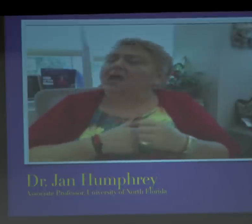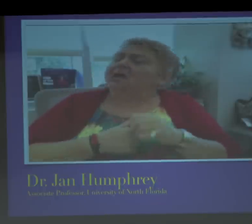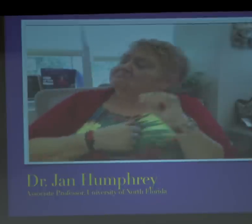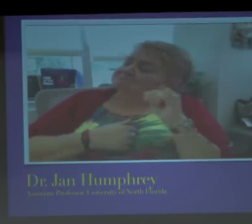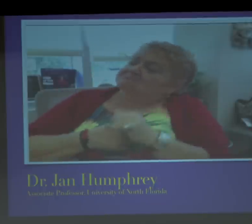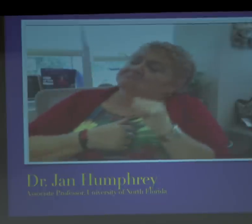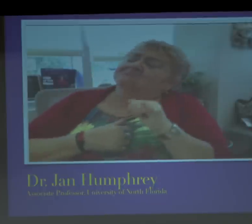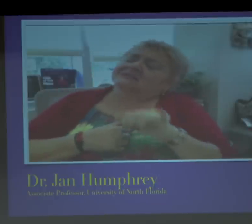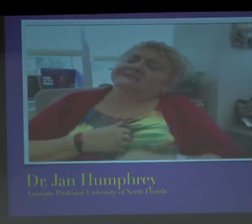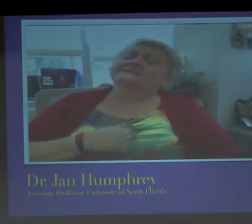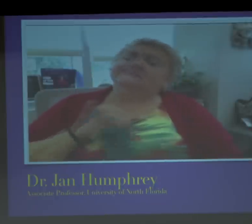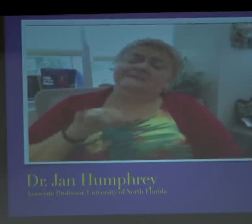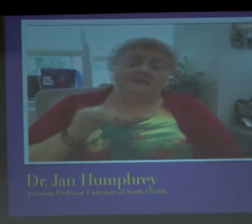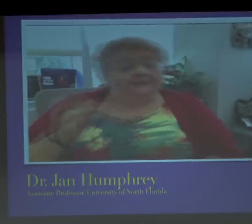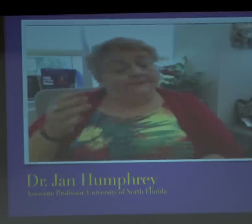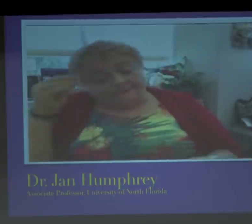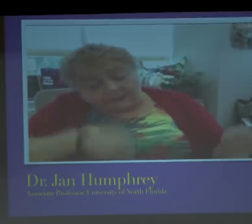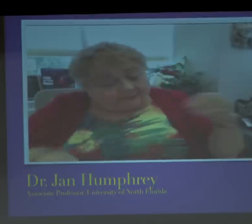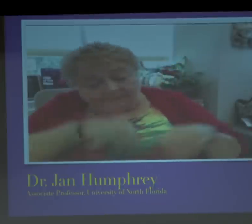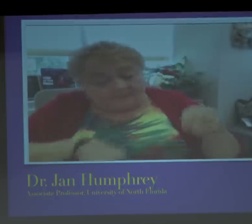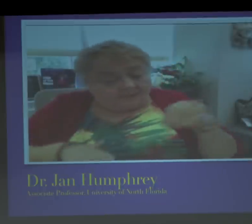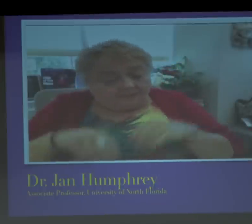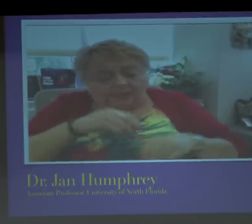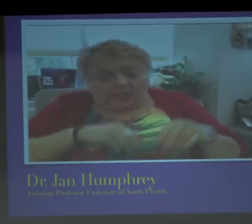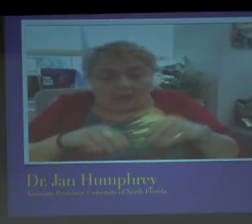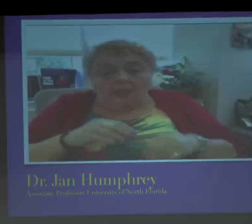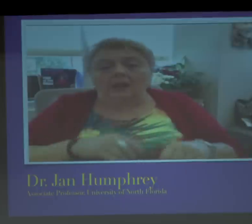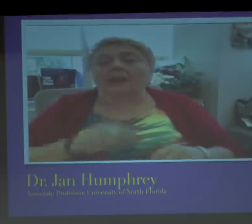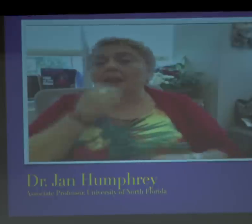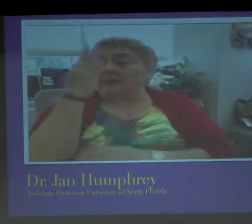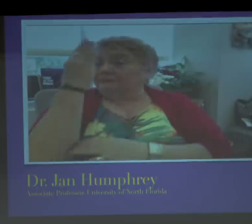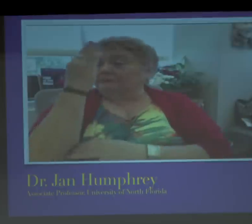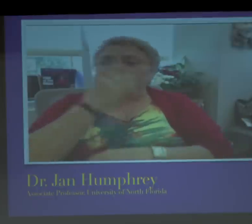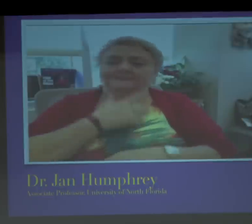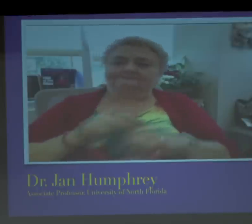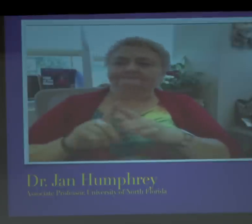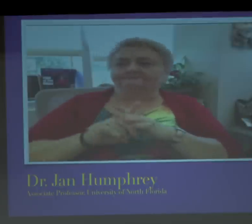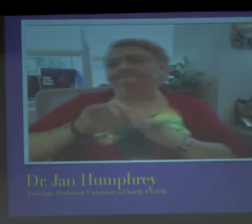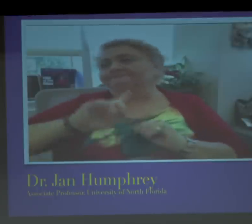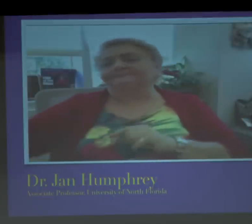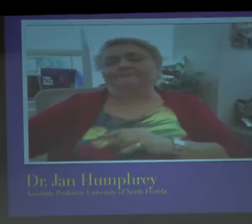and she didn't have enough support. I listened and acknowledged that.